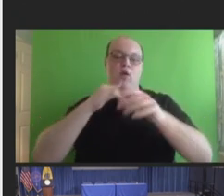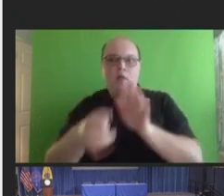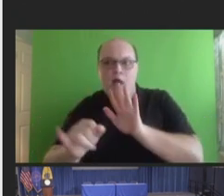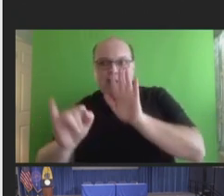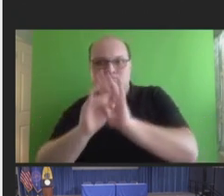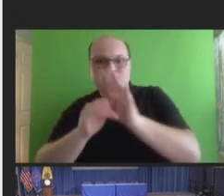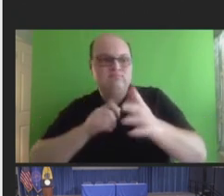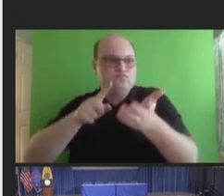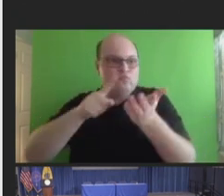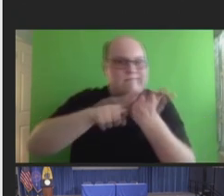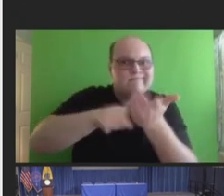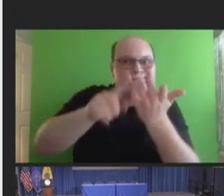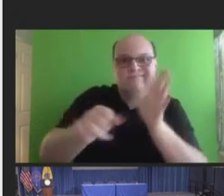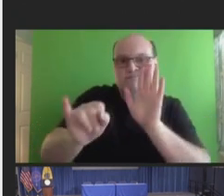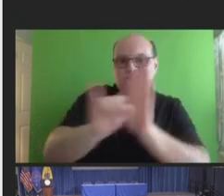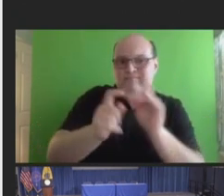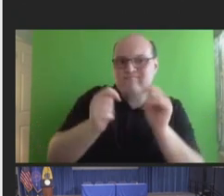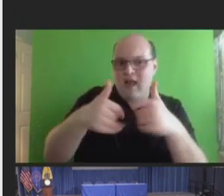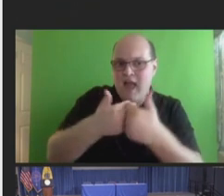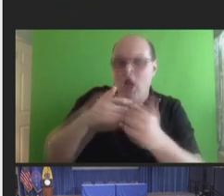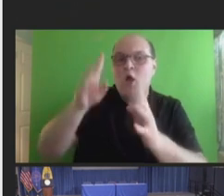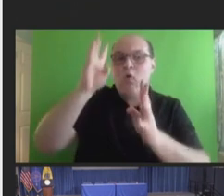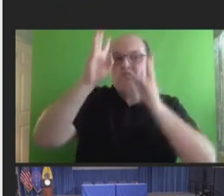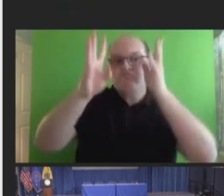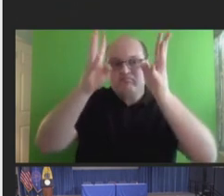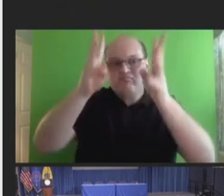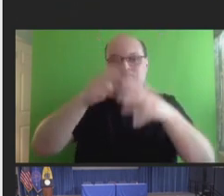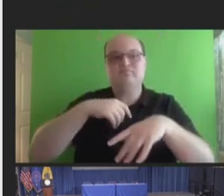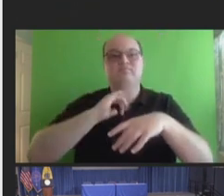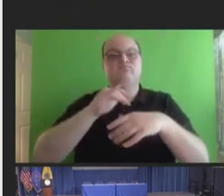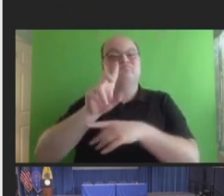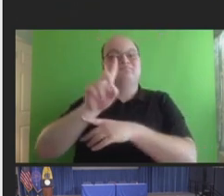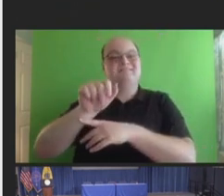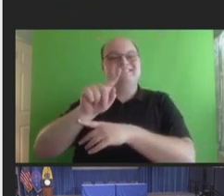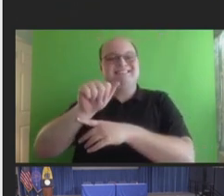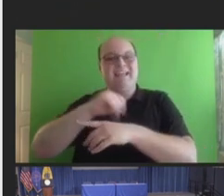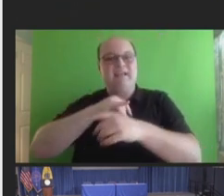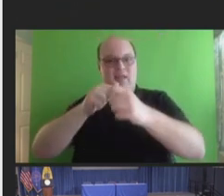or investigation; ways to provide better data about underlying mechanisms of vaccine safety